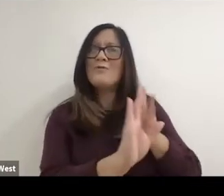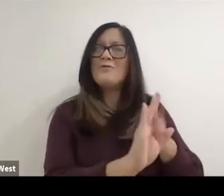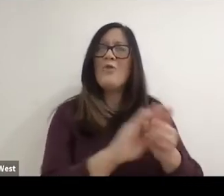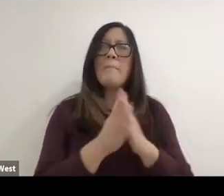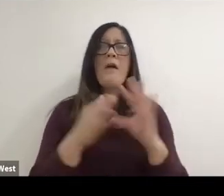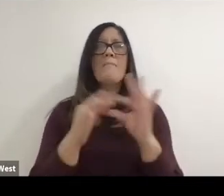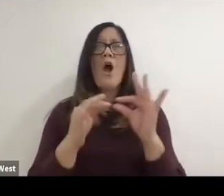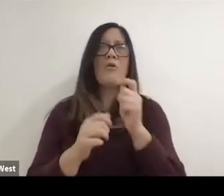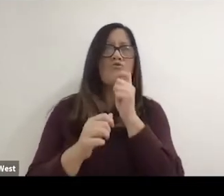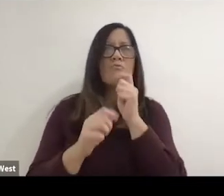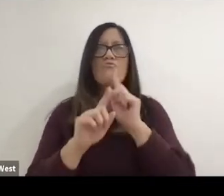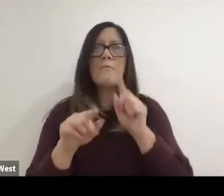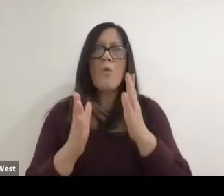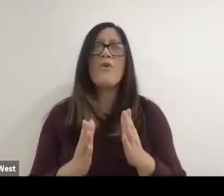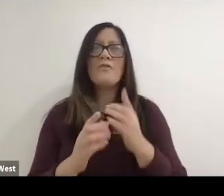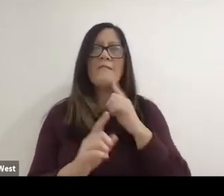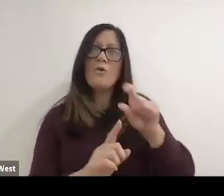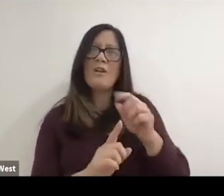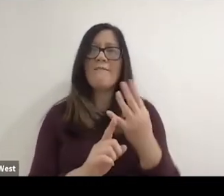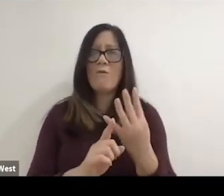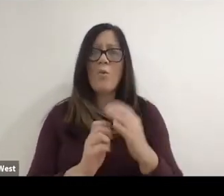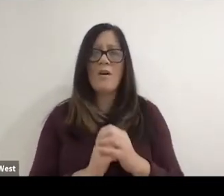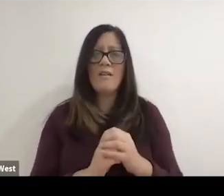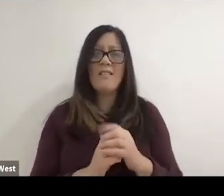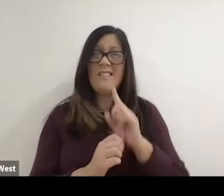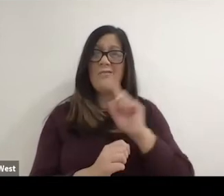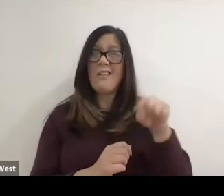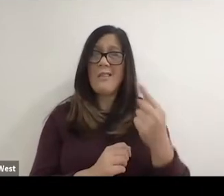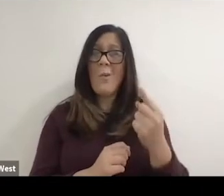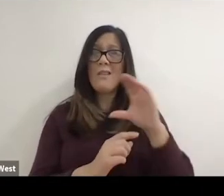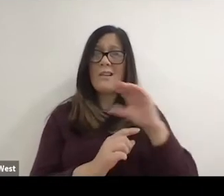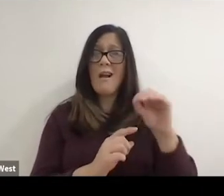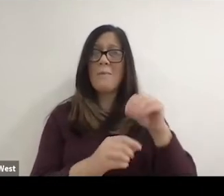4 now it's got the highest rating. They are the only company in the